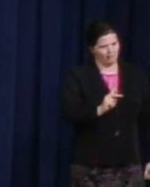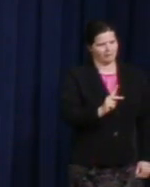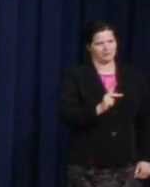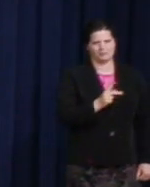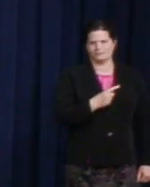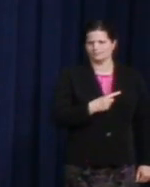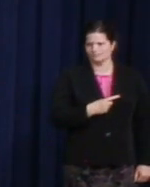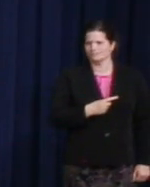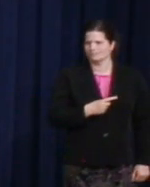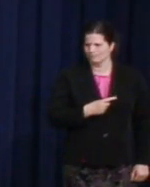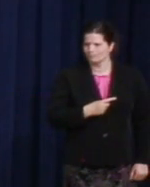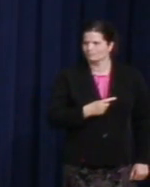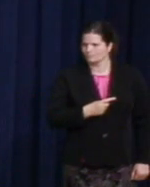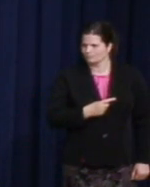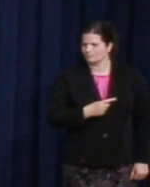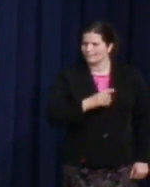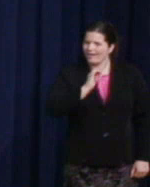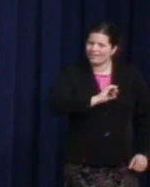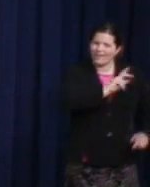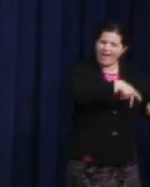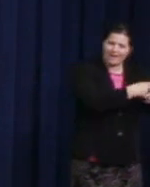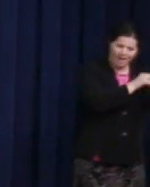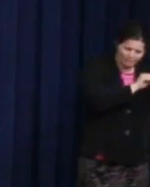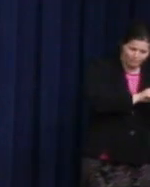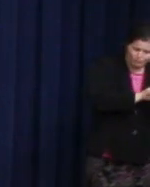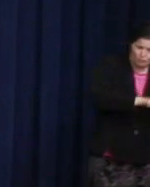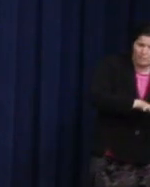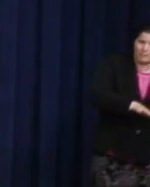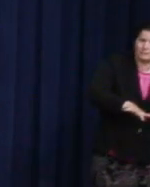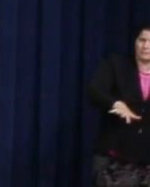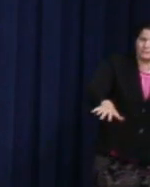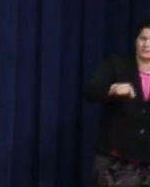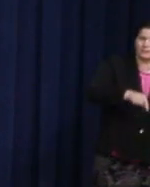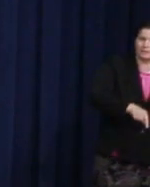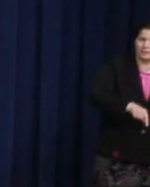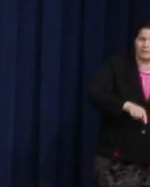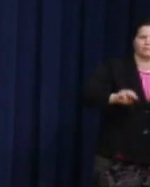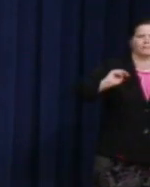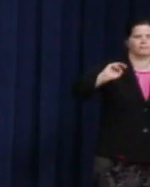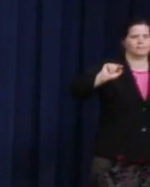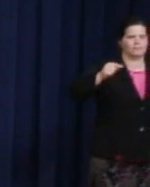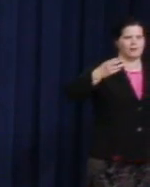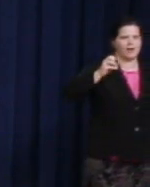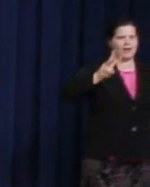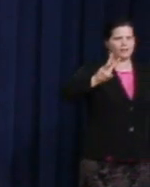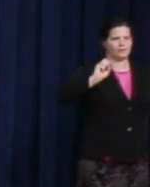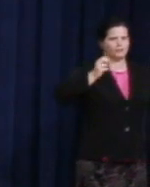It was because of the ripples that Harvey Milk sent forth that Matthew Shepard and James Byrd,